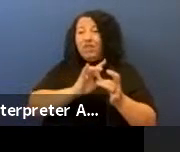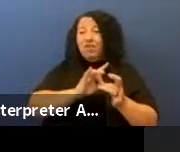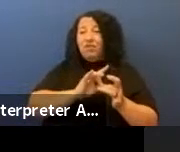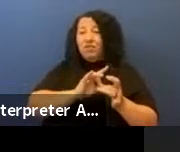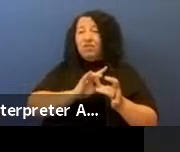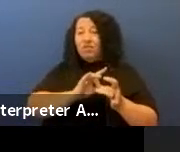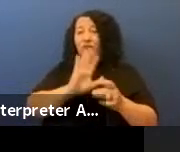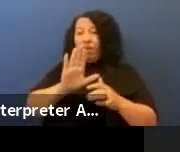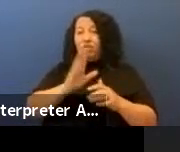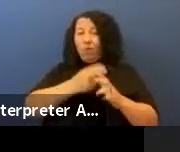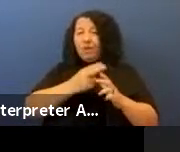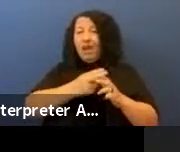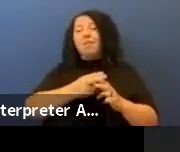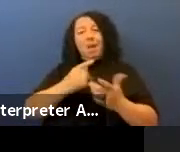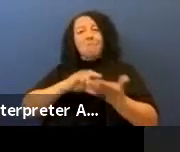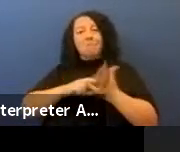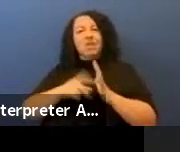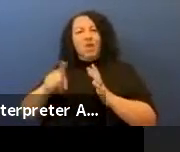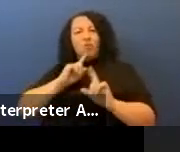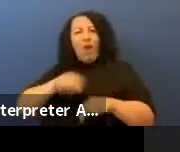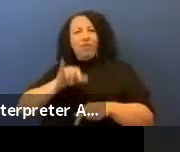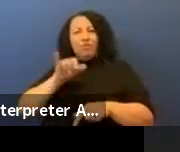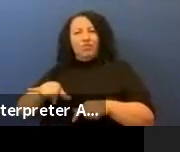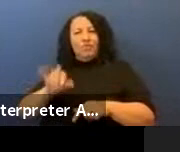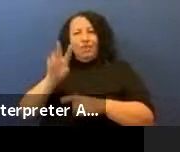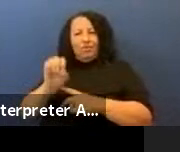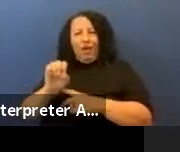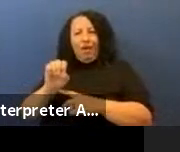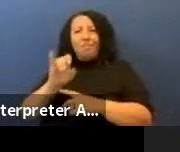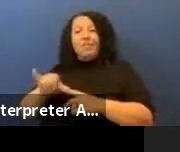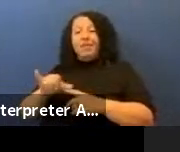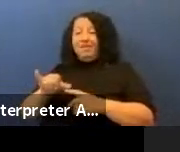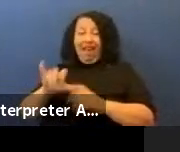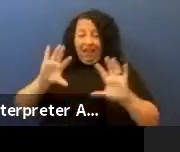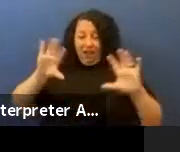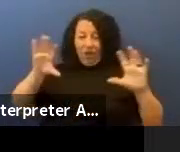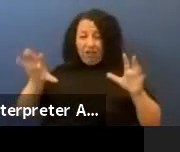And so that collective identity is very difficult, I think, sometimes